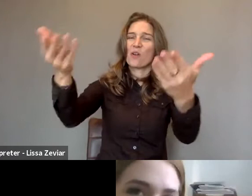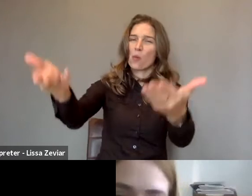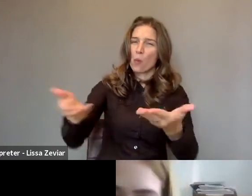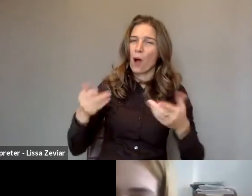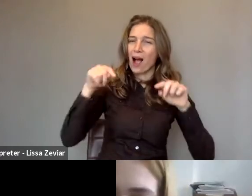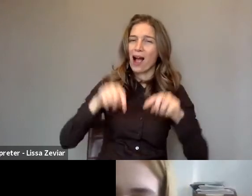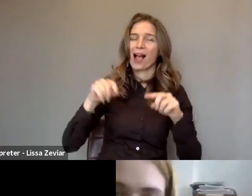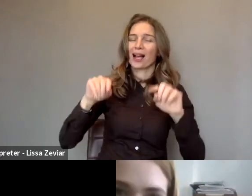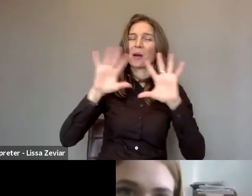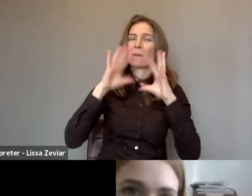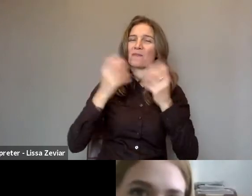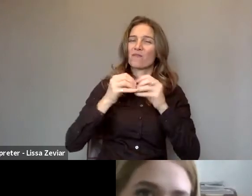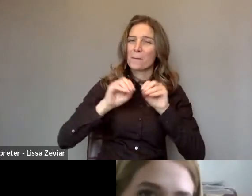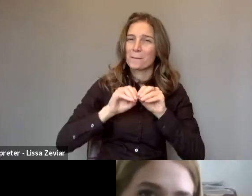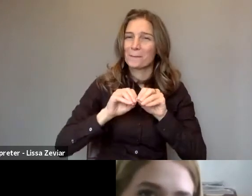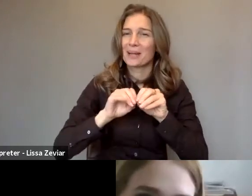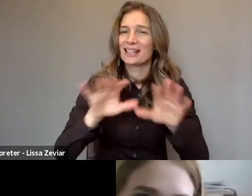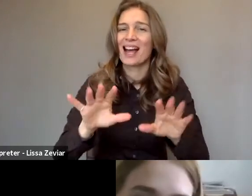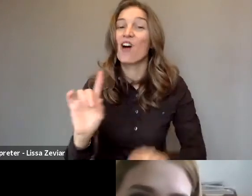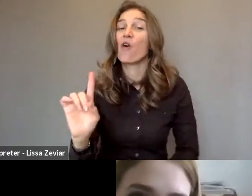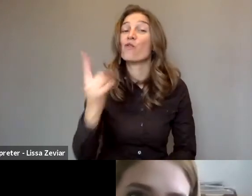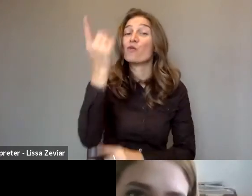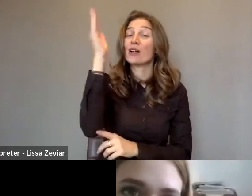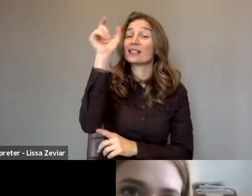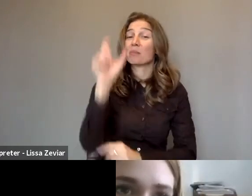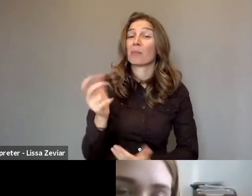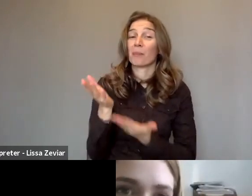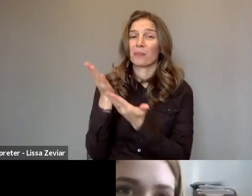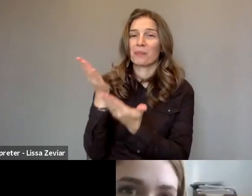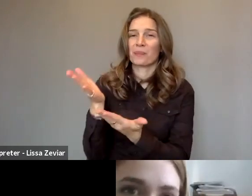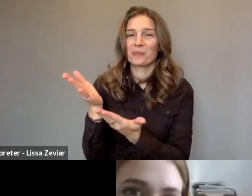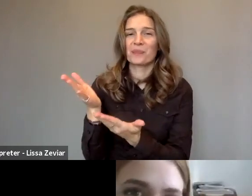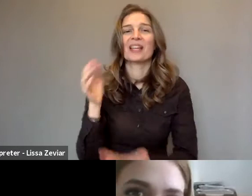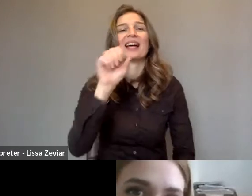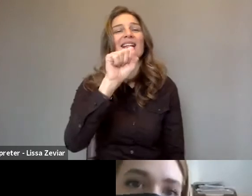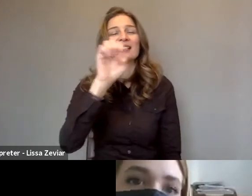The first speaker, as I mentioned, is Senada Hallievic.